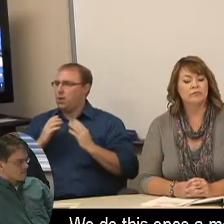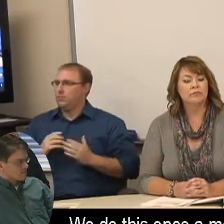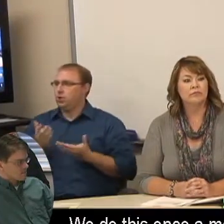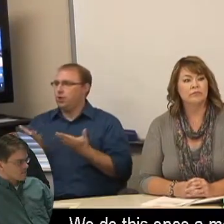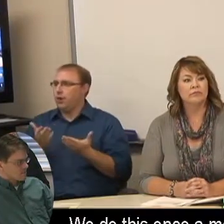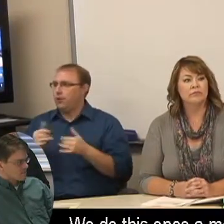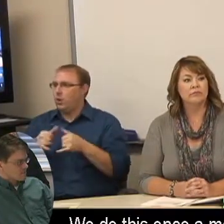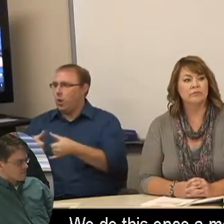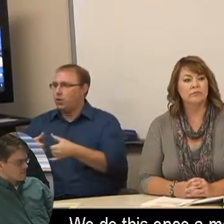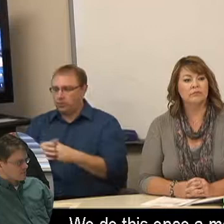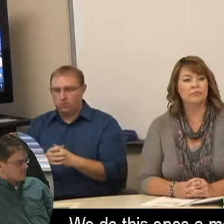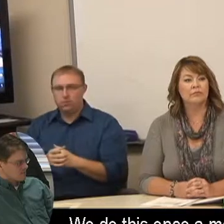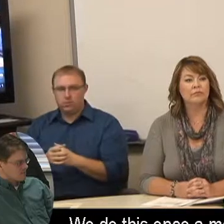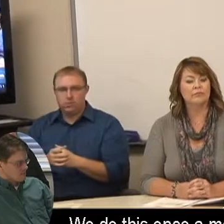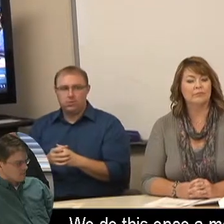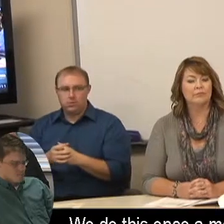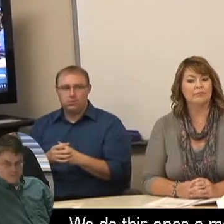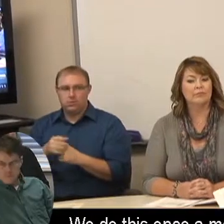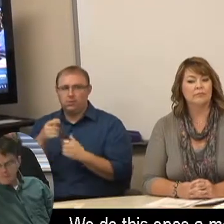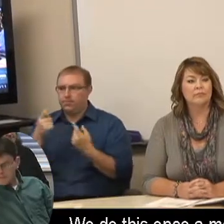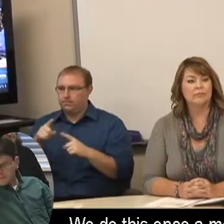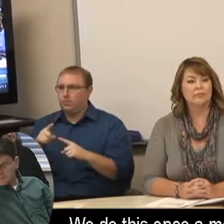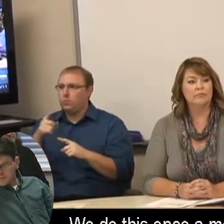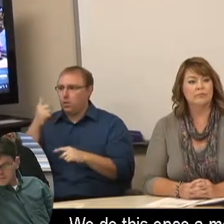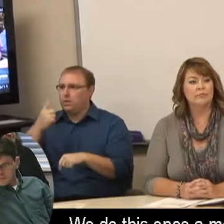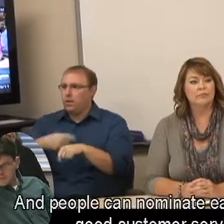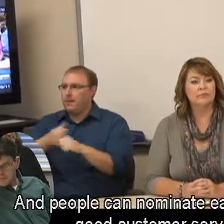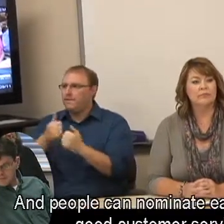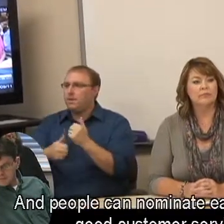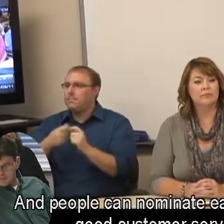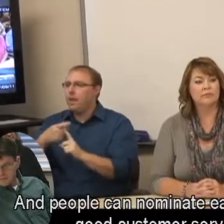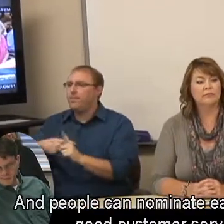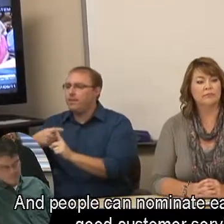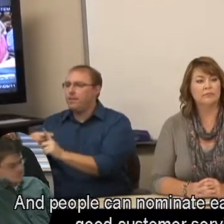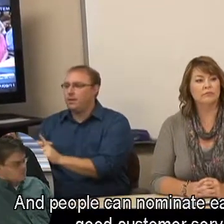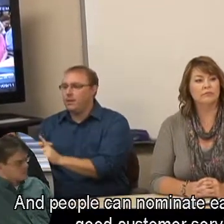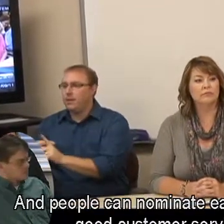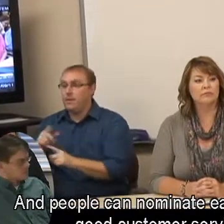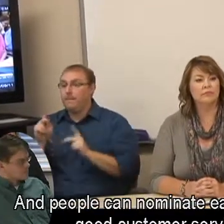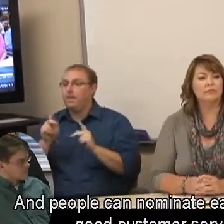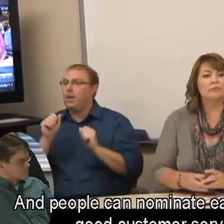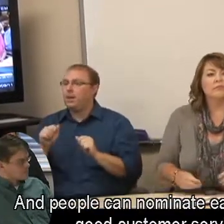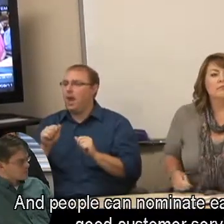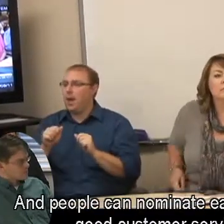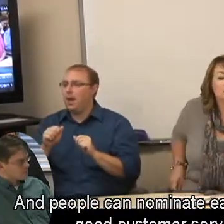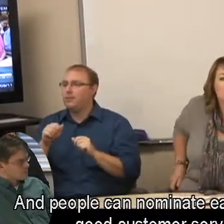We do this once a month. And people can nominate each other for good customer service.